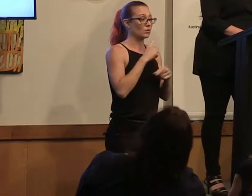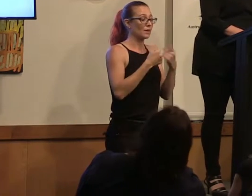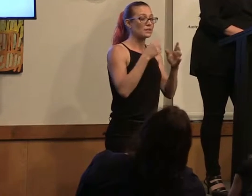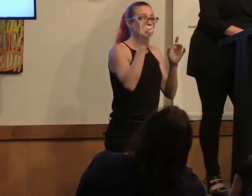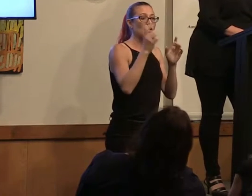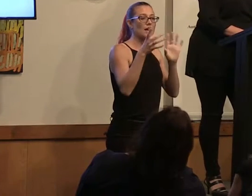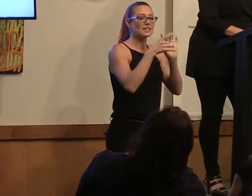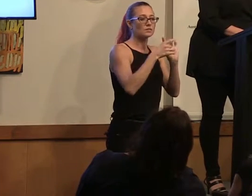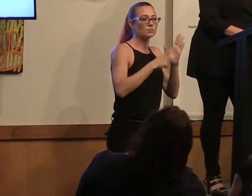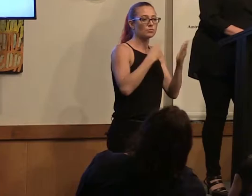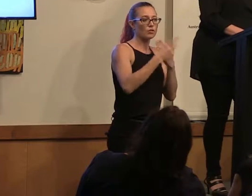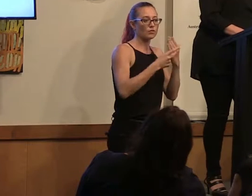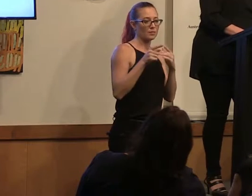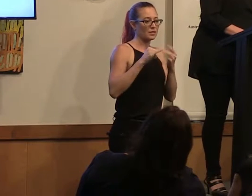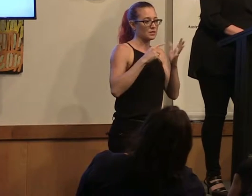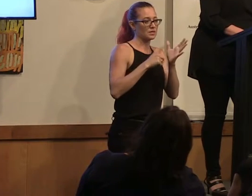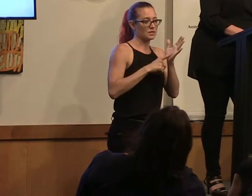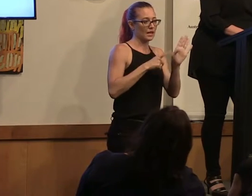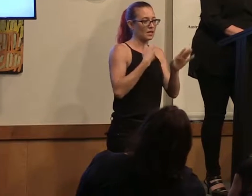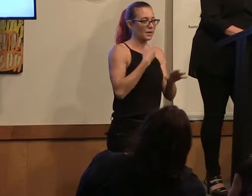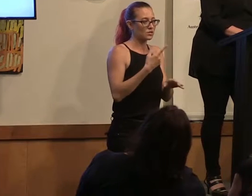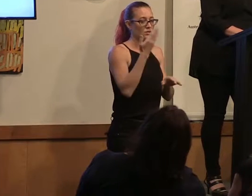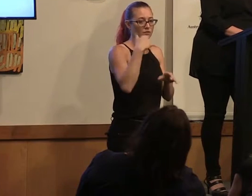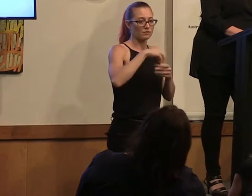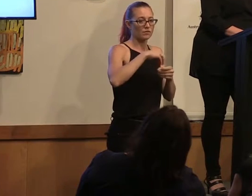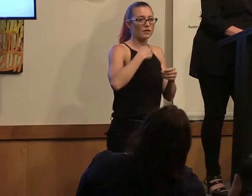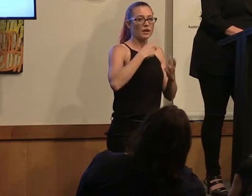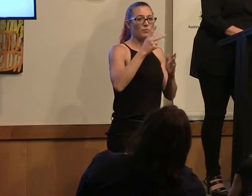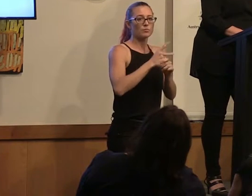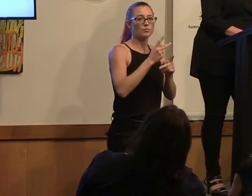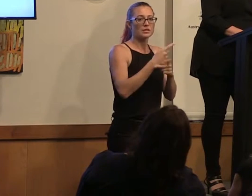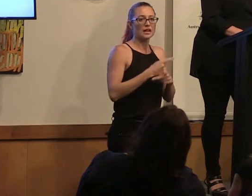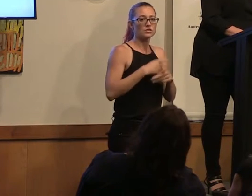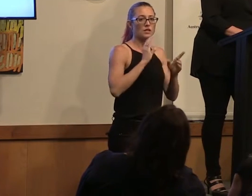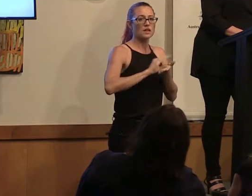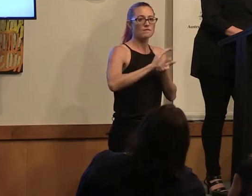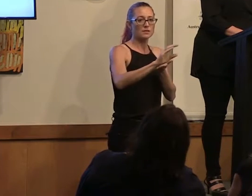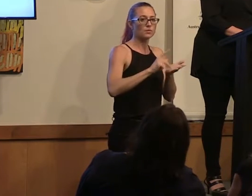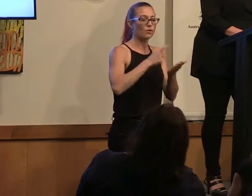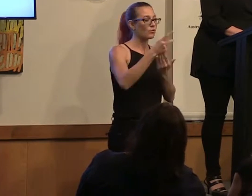the attachment program which Sally mentioned which is involved with our production investment programs so if we